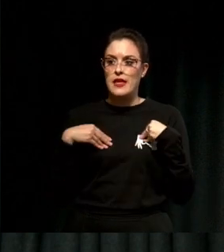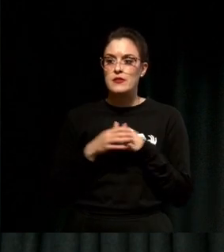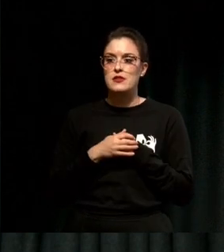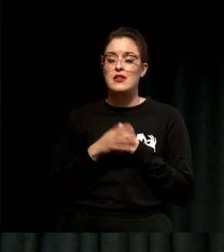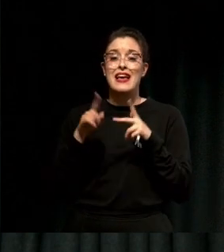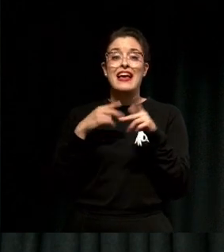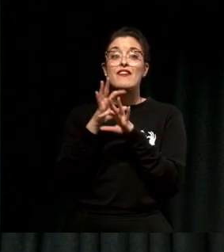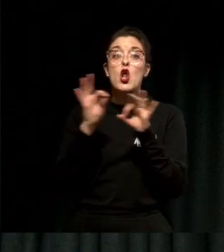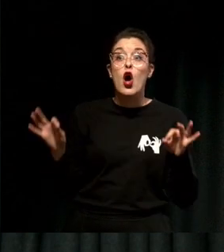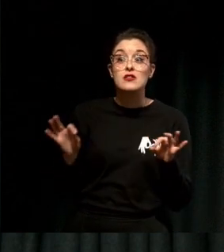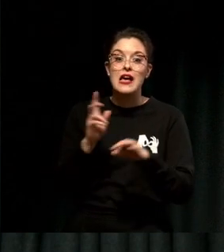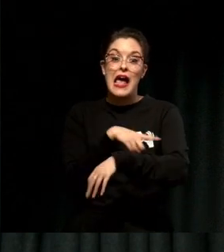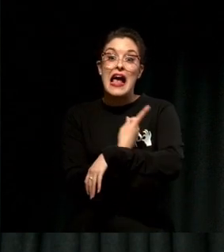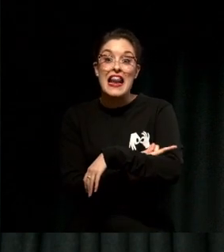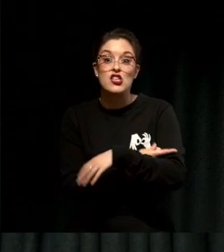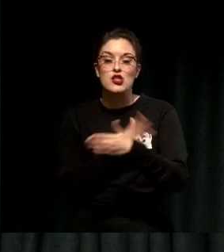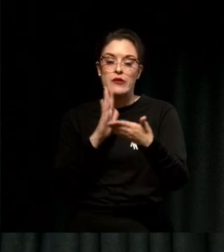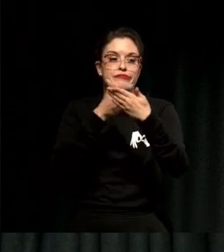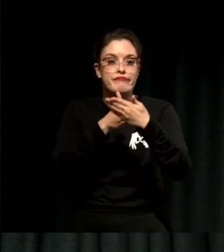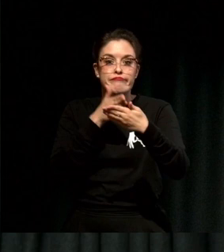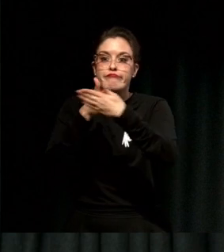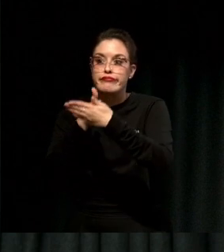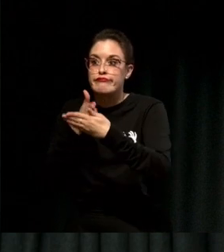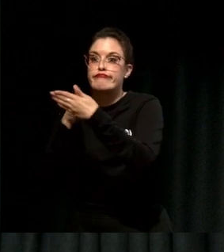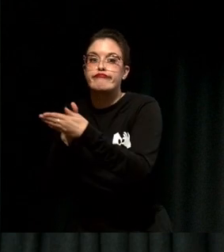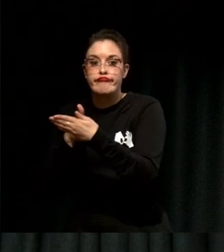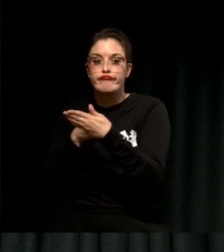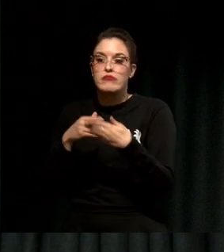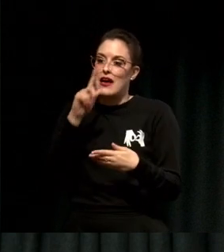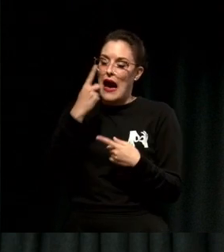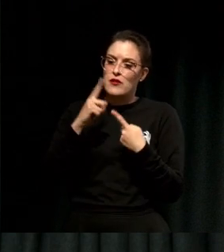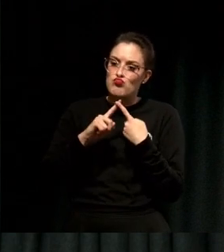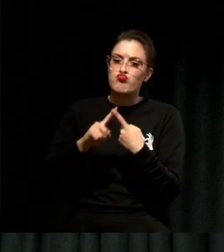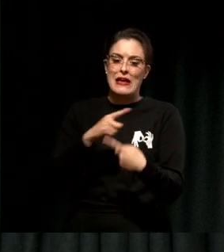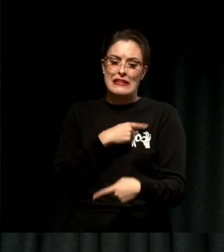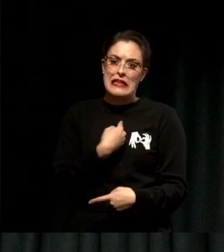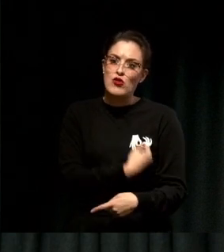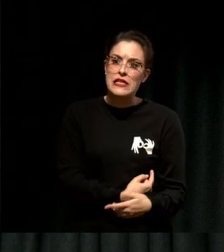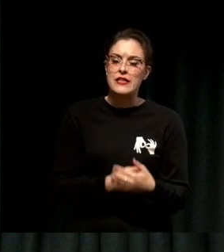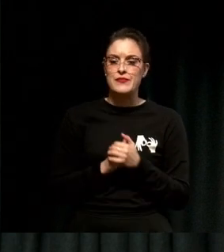and your flow of energy blocks you from the integrity that you feel coming and showing up.